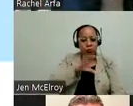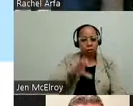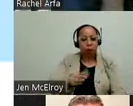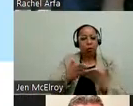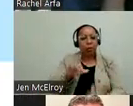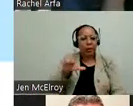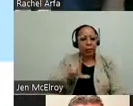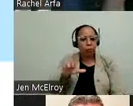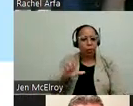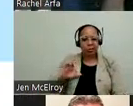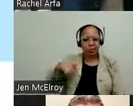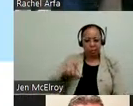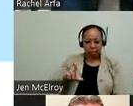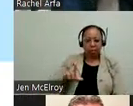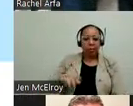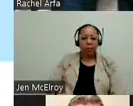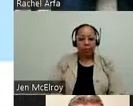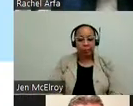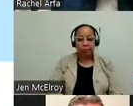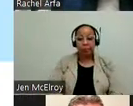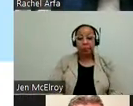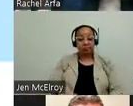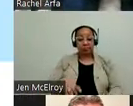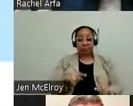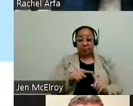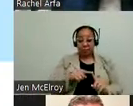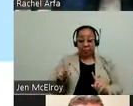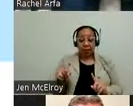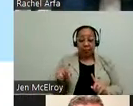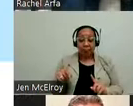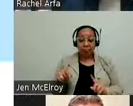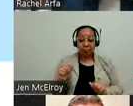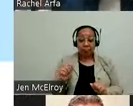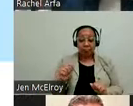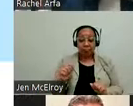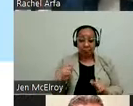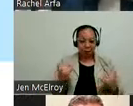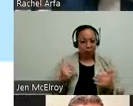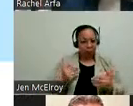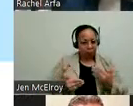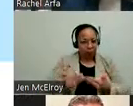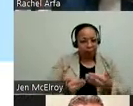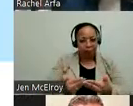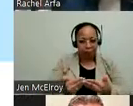Chicago Public Libraries. And all of that is in progress. We